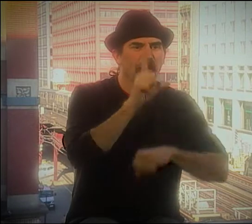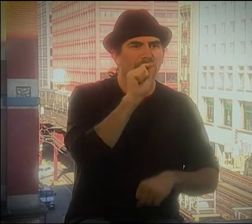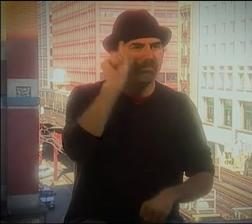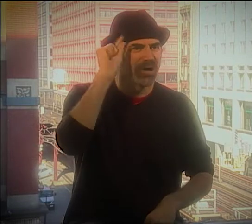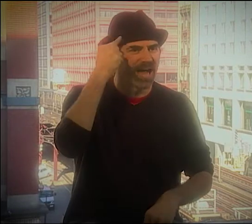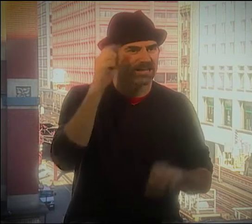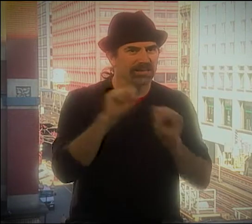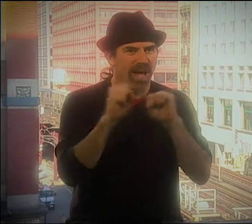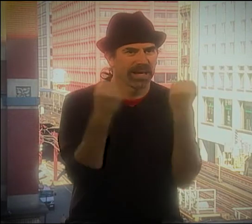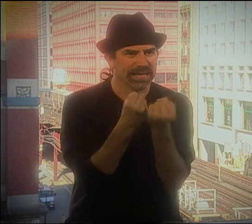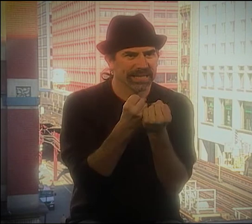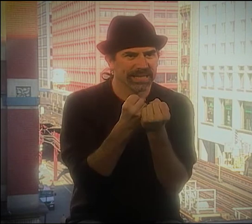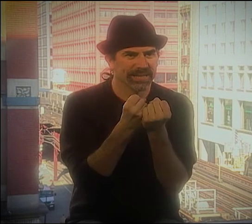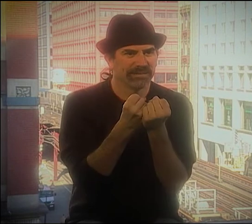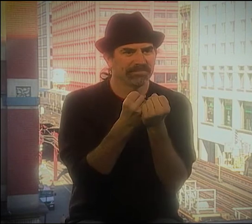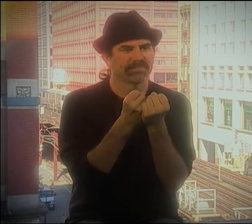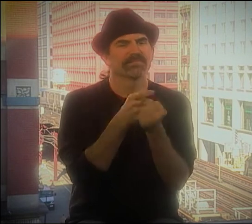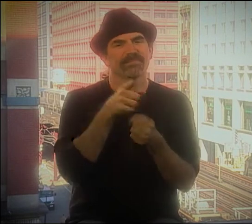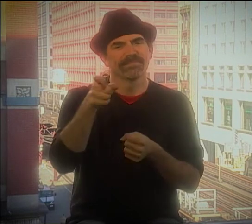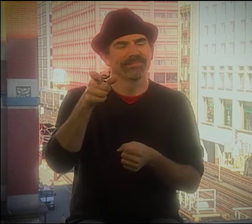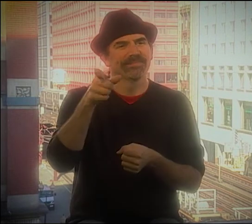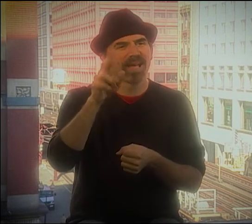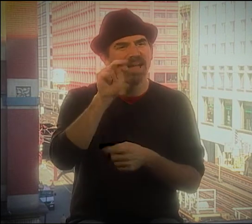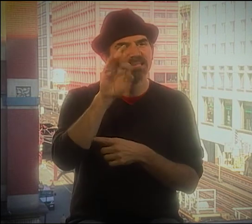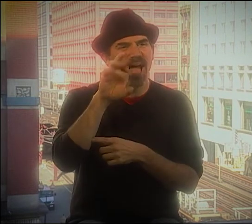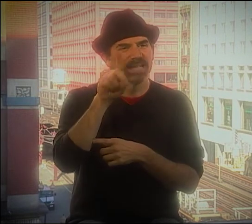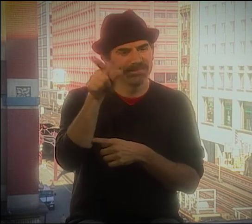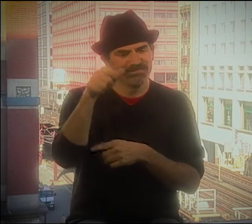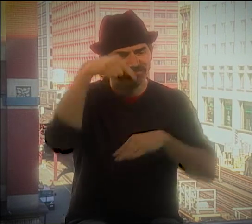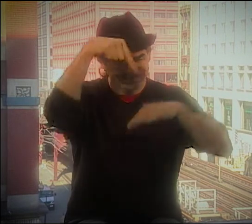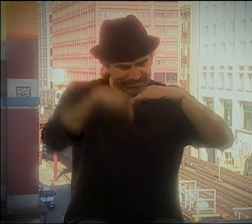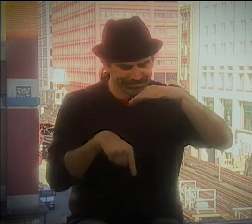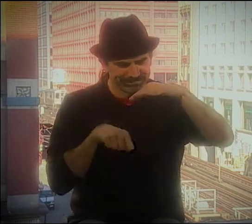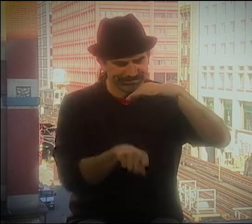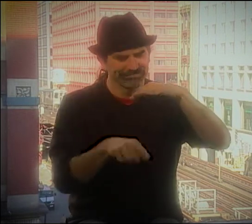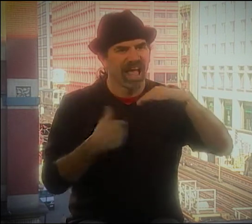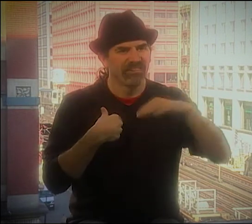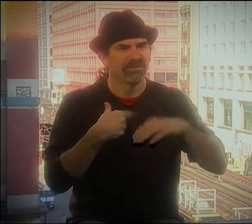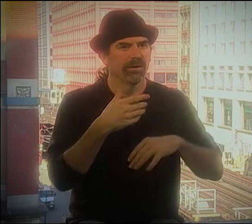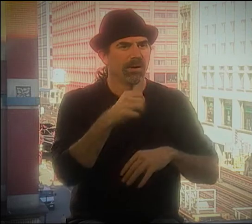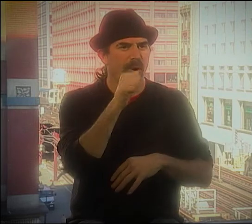YEAH. WE DECIDED TO SET UP A BIRDBRAIN SOCIETY AT NTID.